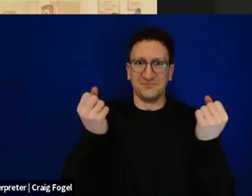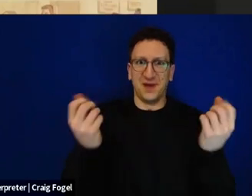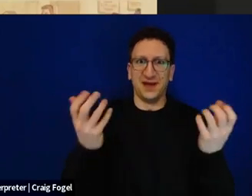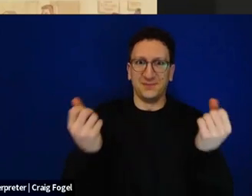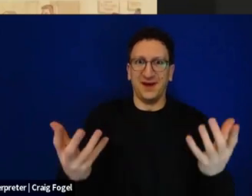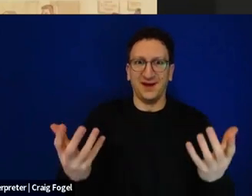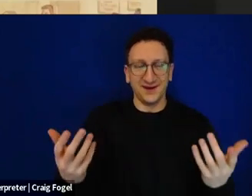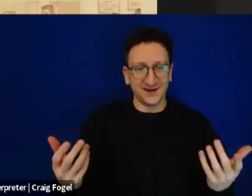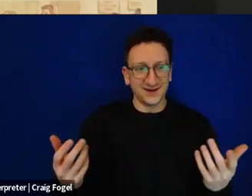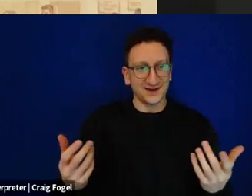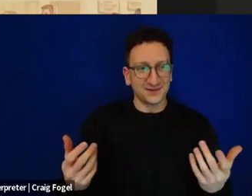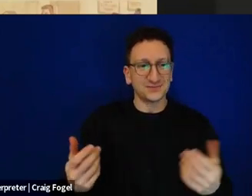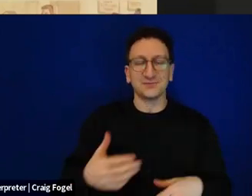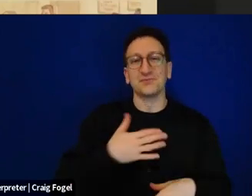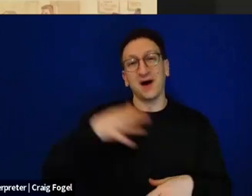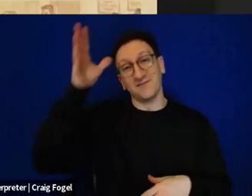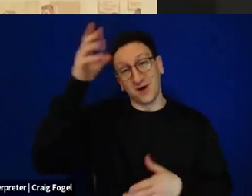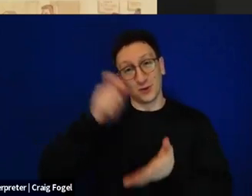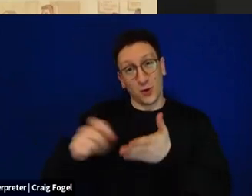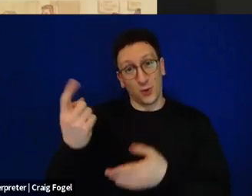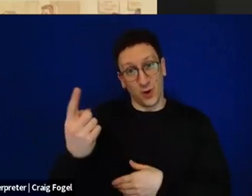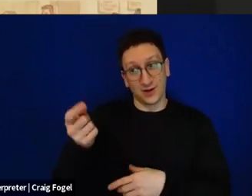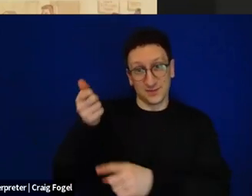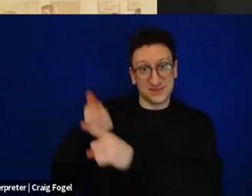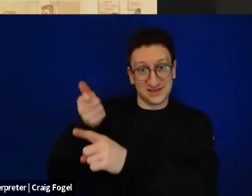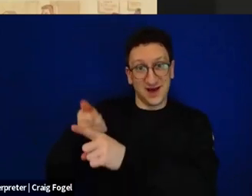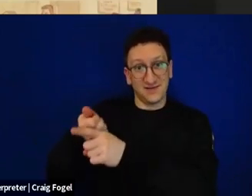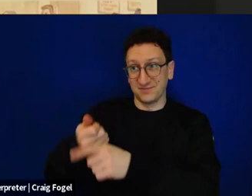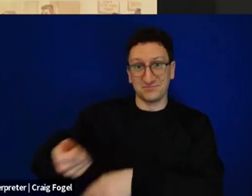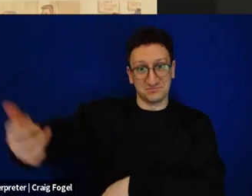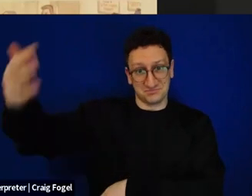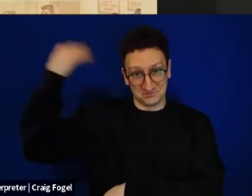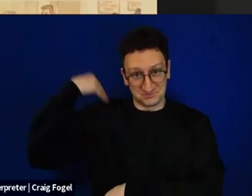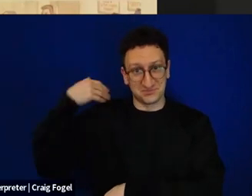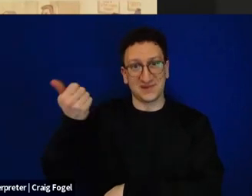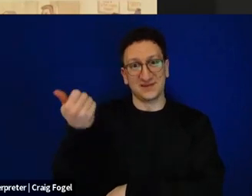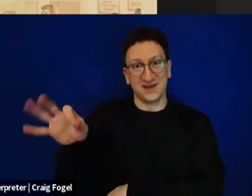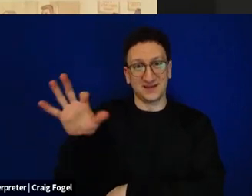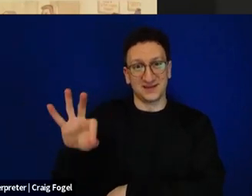Starting with the Haggadah my father wrote together with his Chavruta David Yishon in 1997,